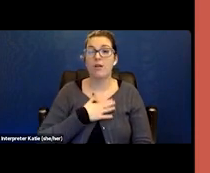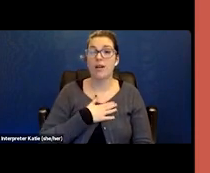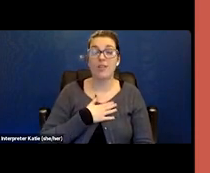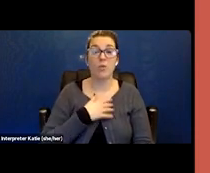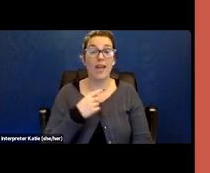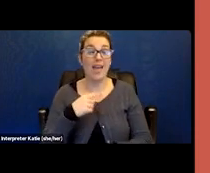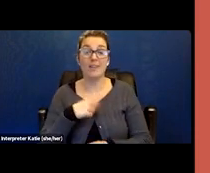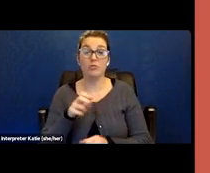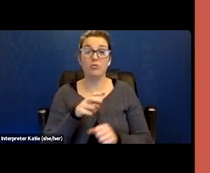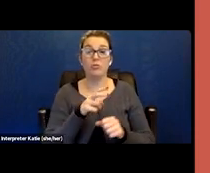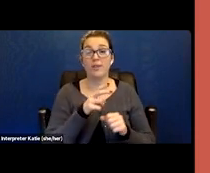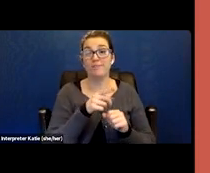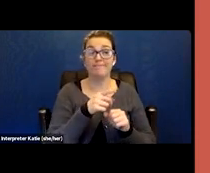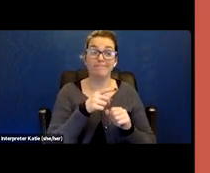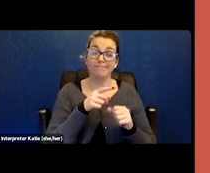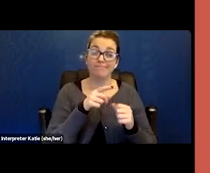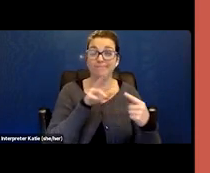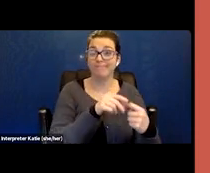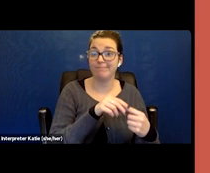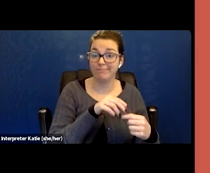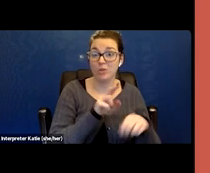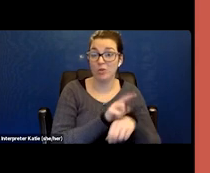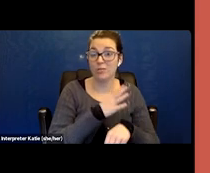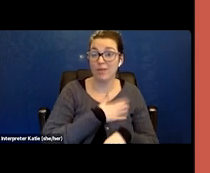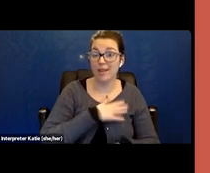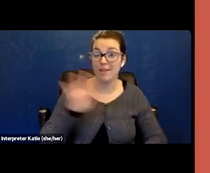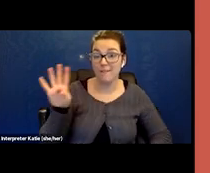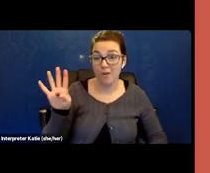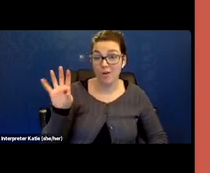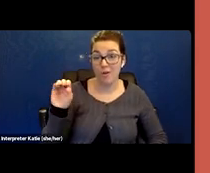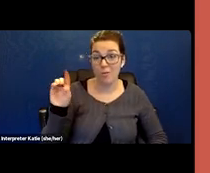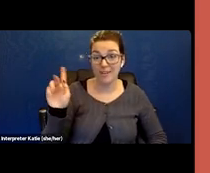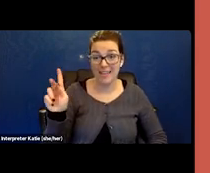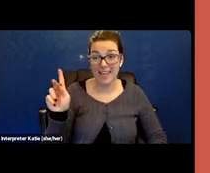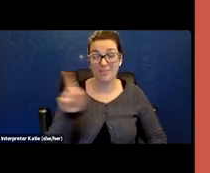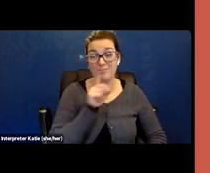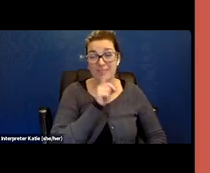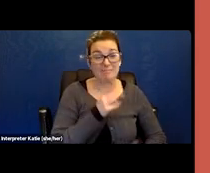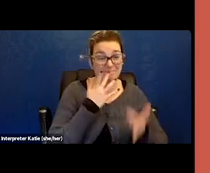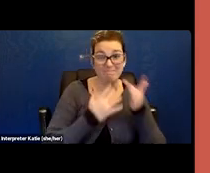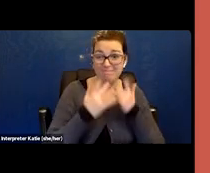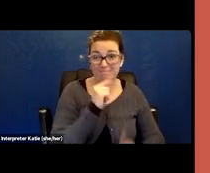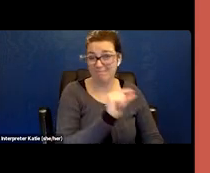I had built up with Lowe's to live off of for that year after short-term disability ran out.